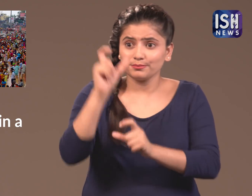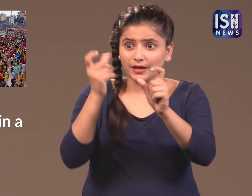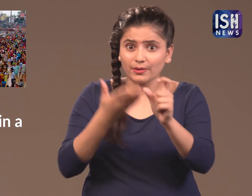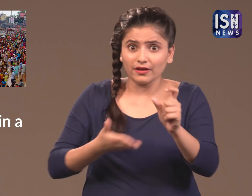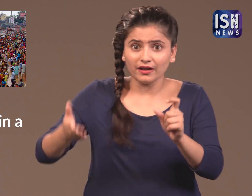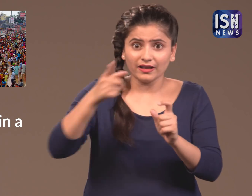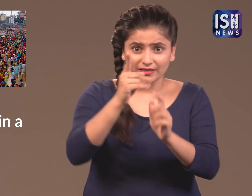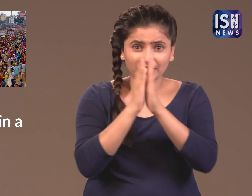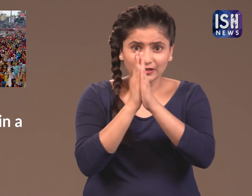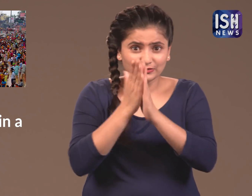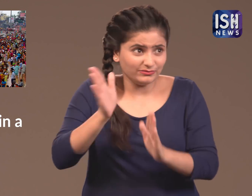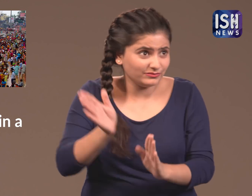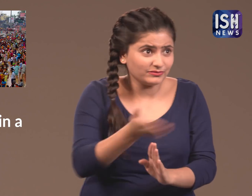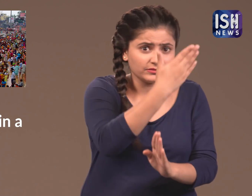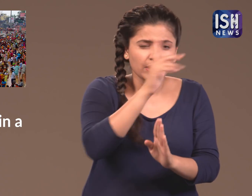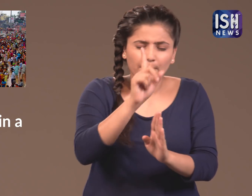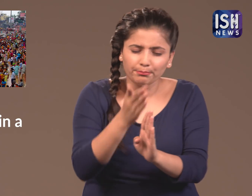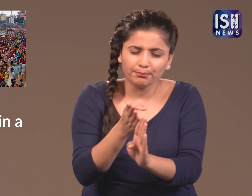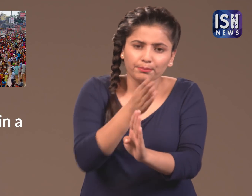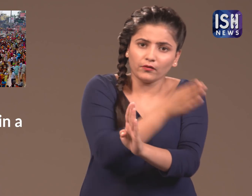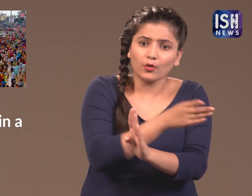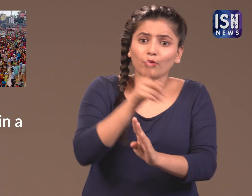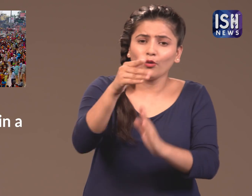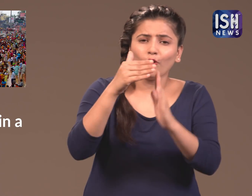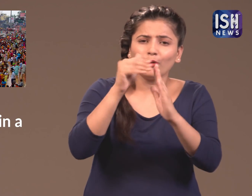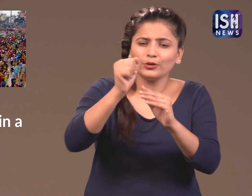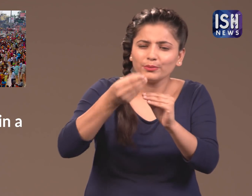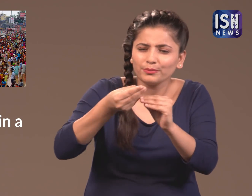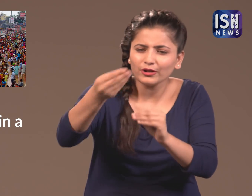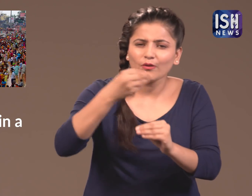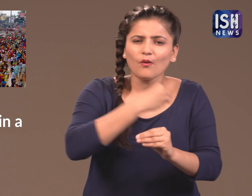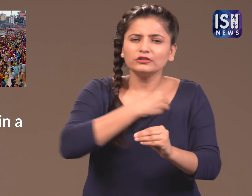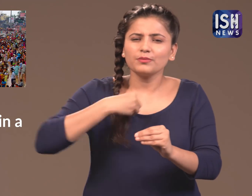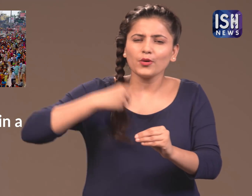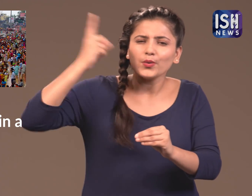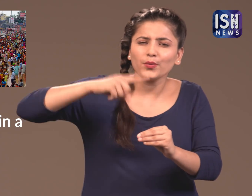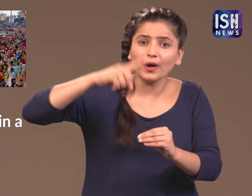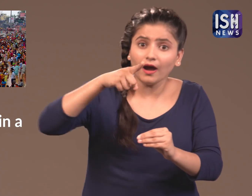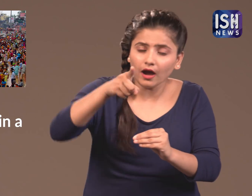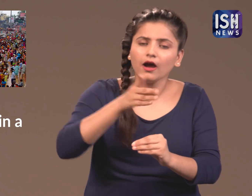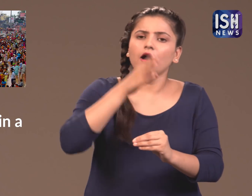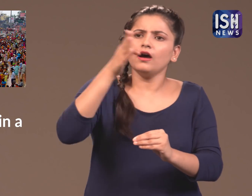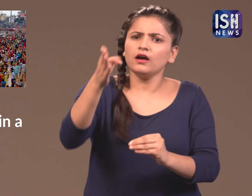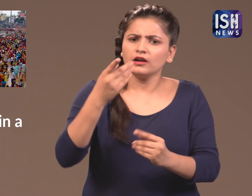before any one leaves for this pilgrimage, they must go to their family doctors.